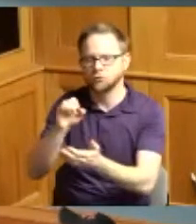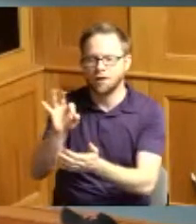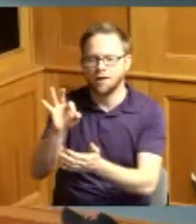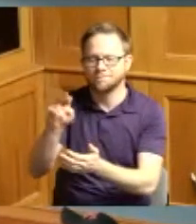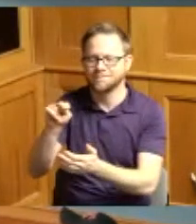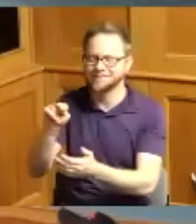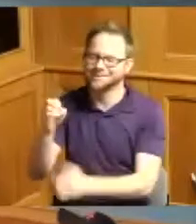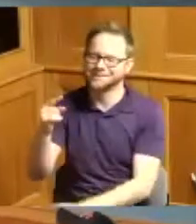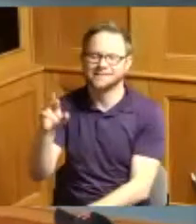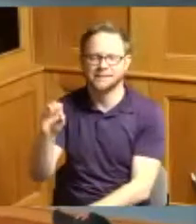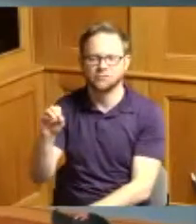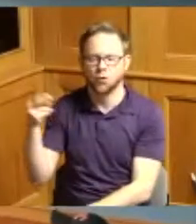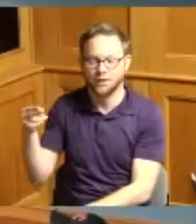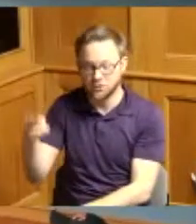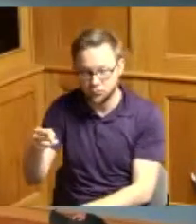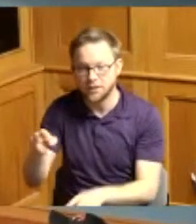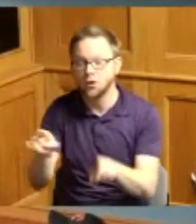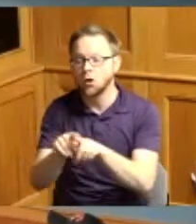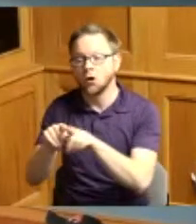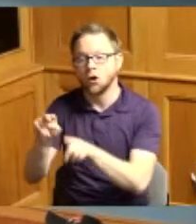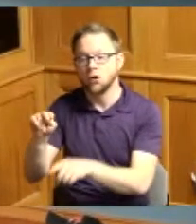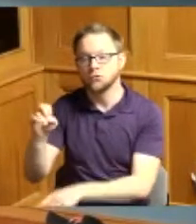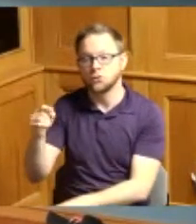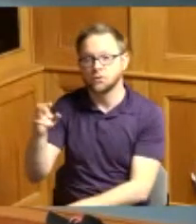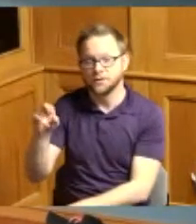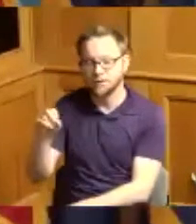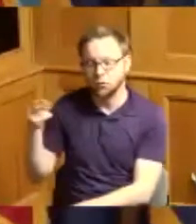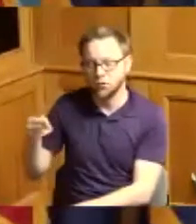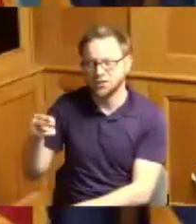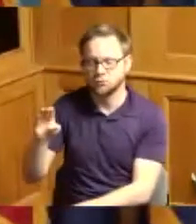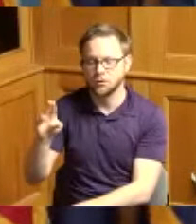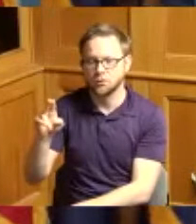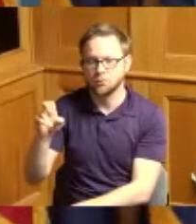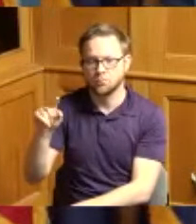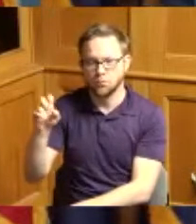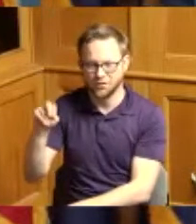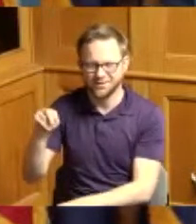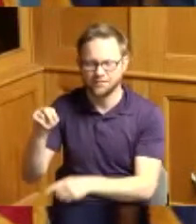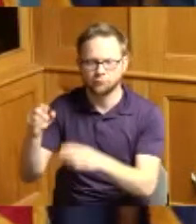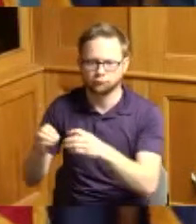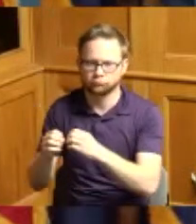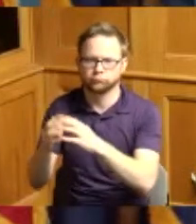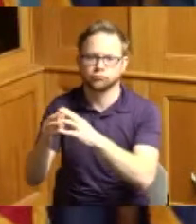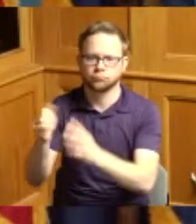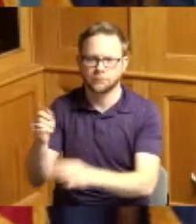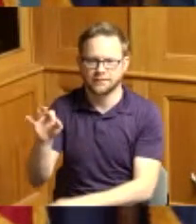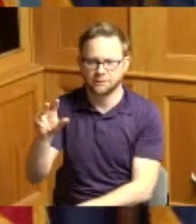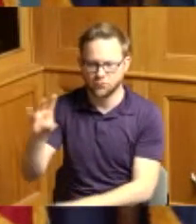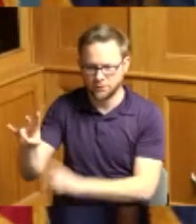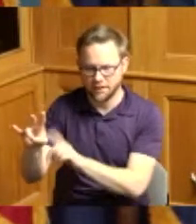and the negro history bulletin in 1937 which garners a popular public appeal